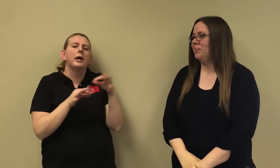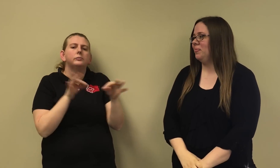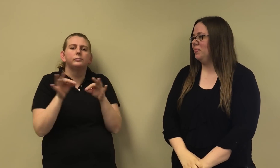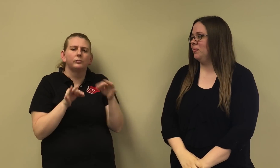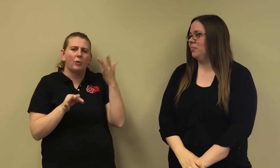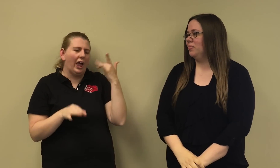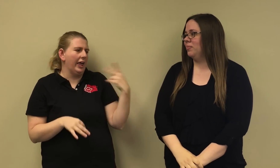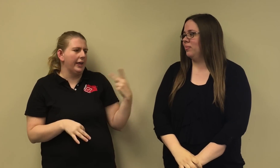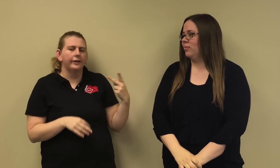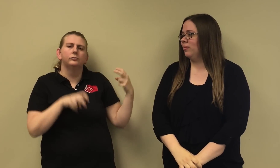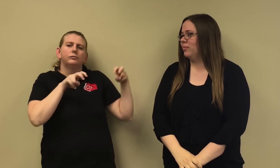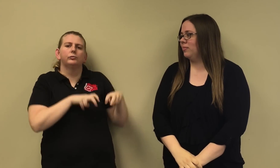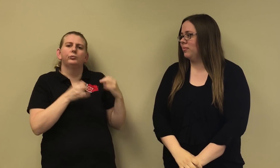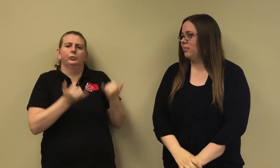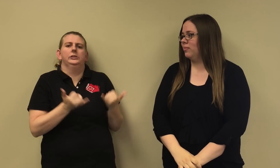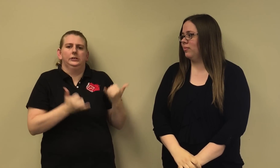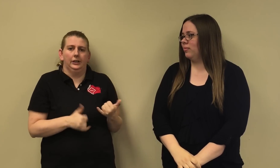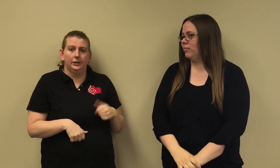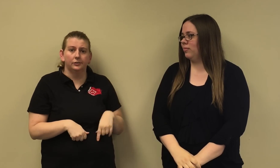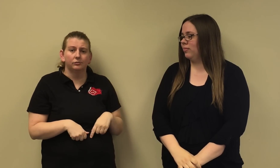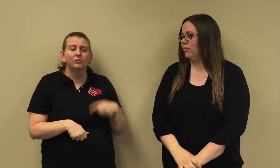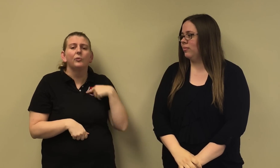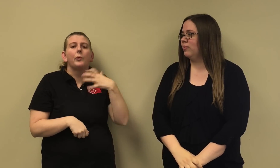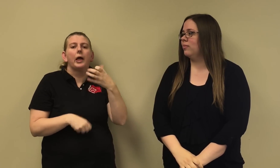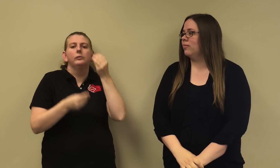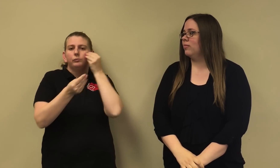I would like to explain why we are together today...